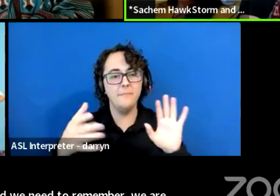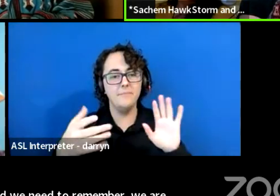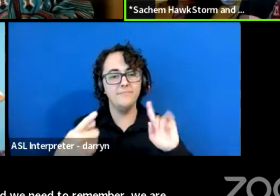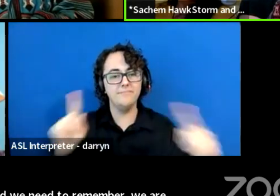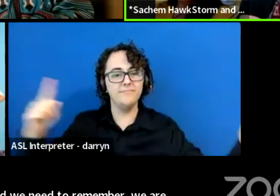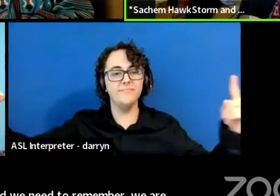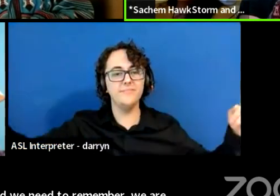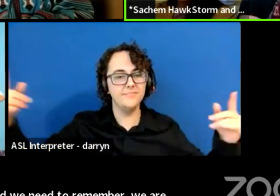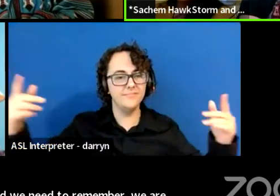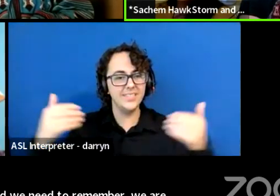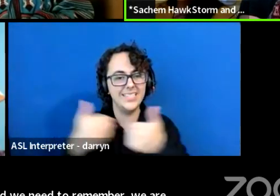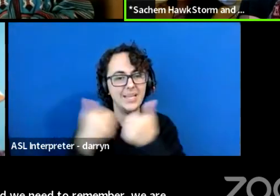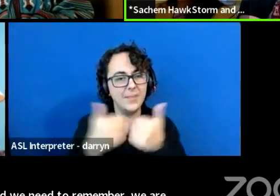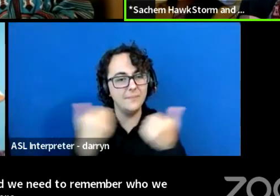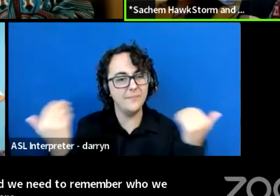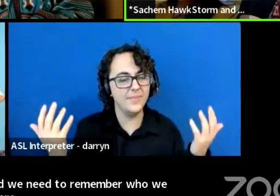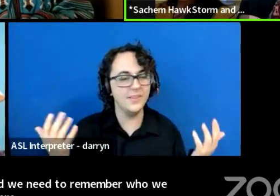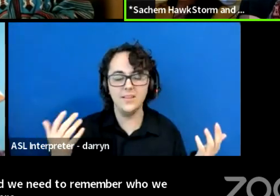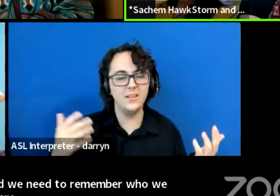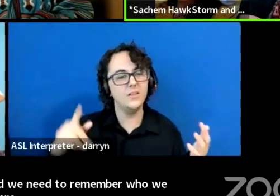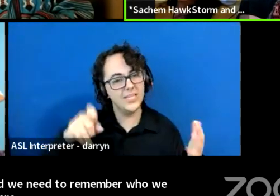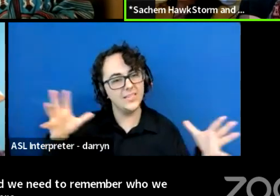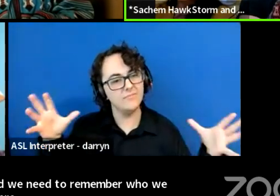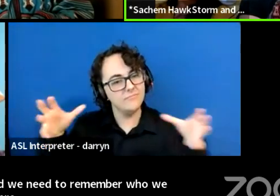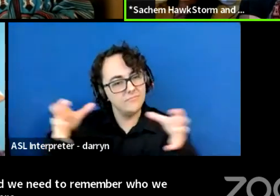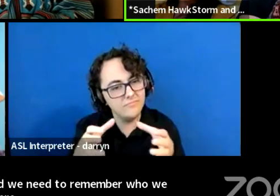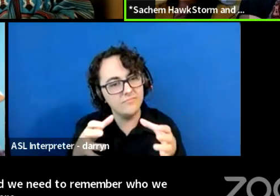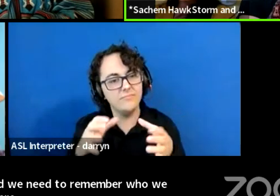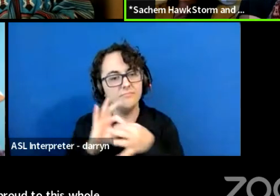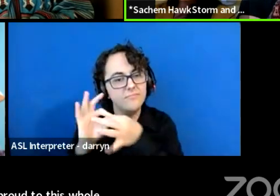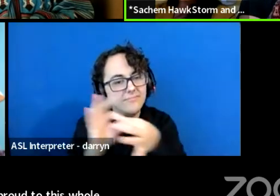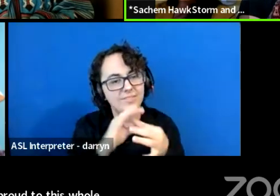And I feel so proud to this whole history.